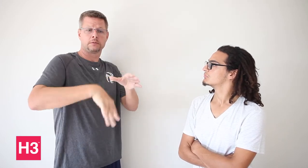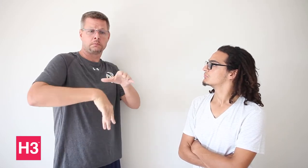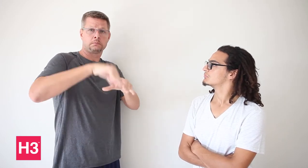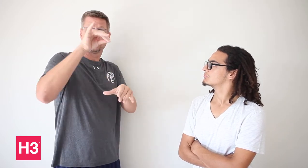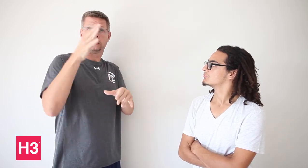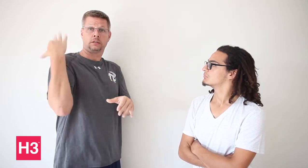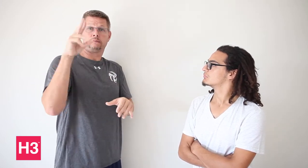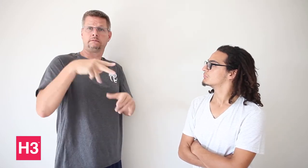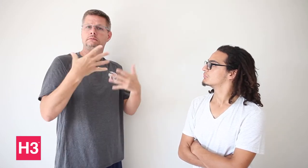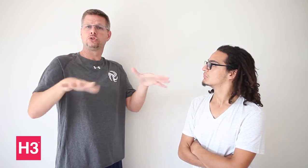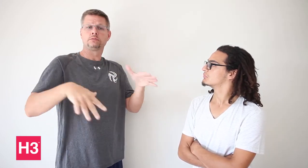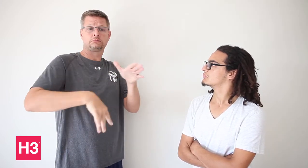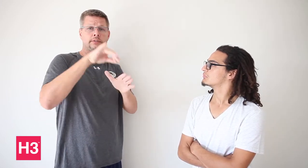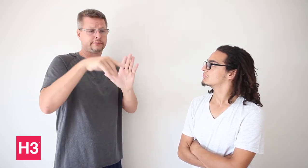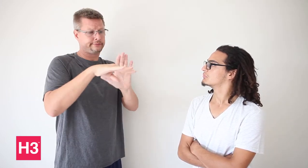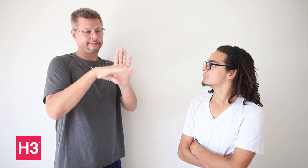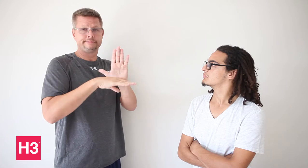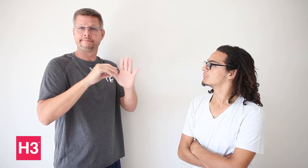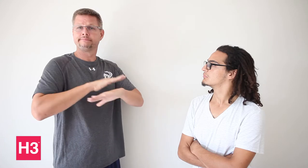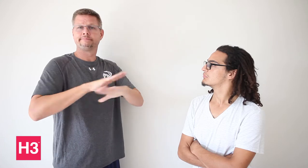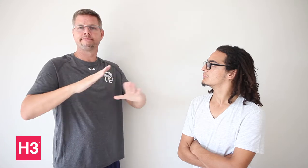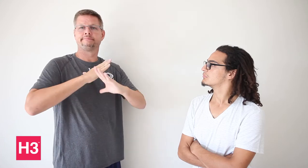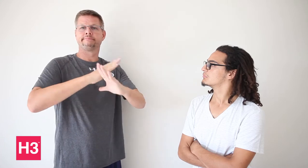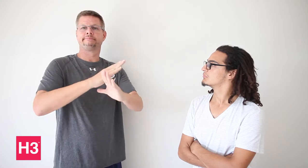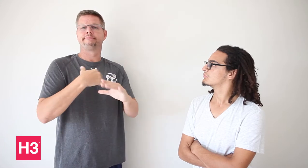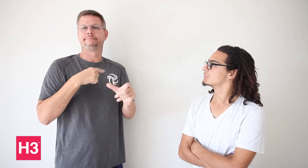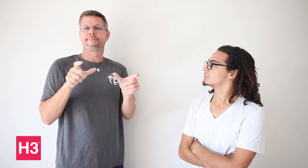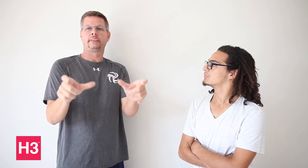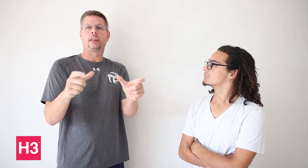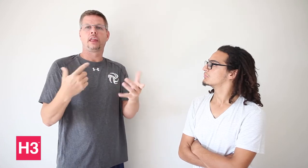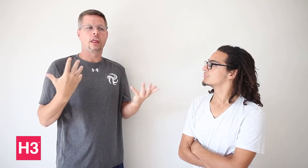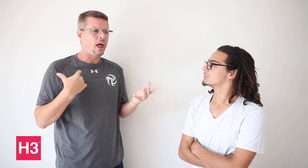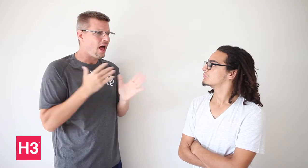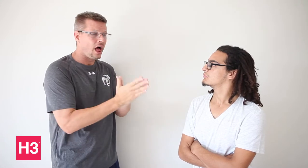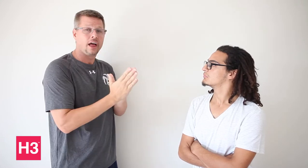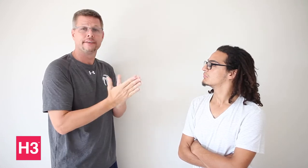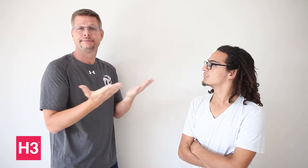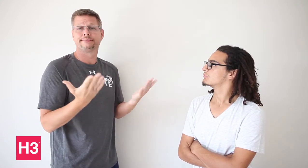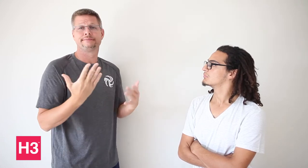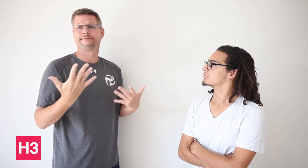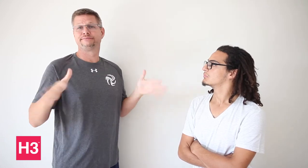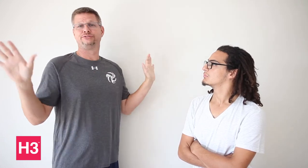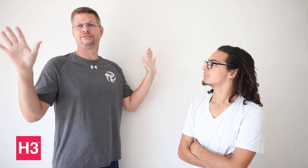handball, and basketball, must commit before February, so it is too late for them.